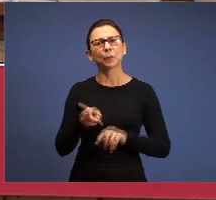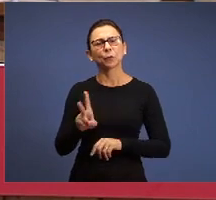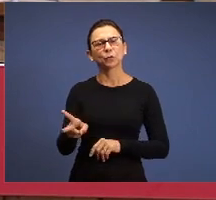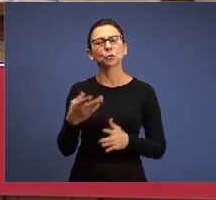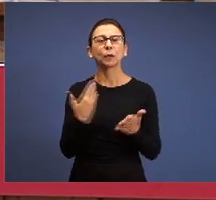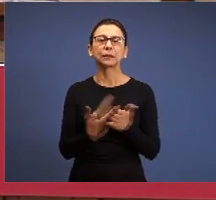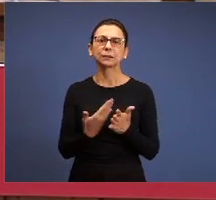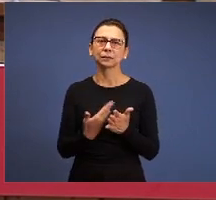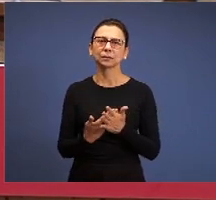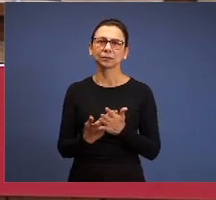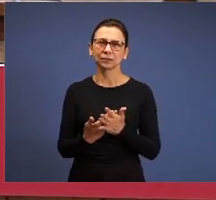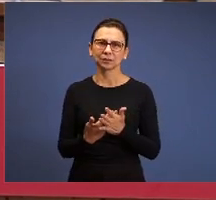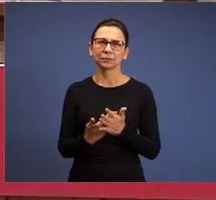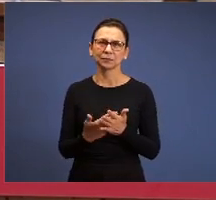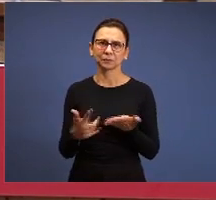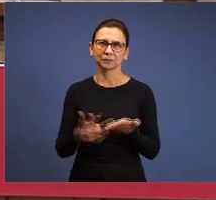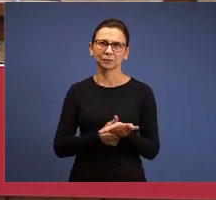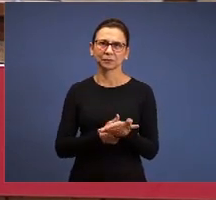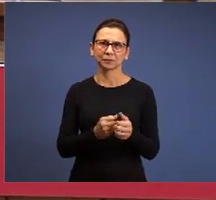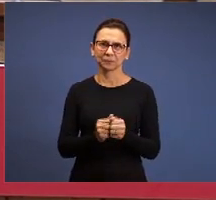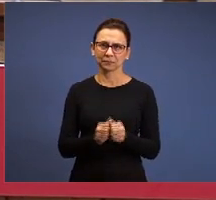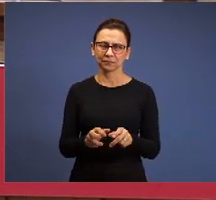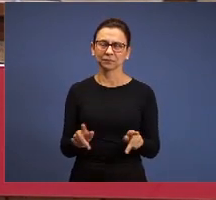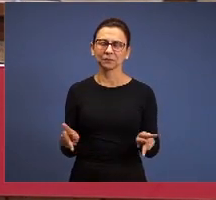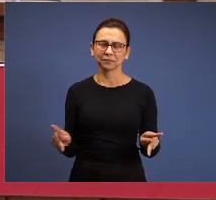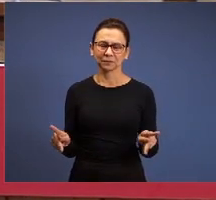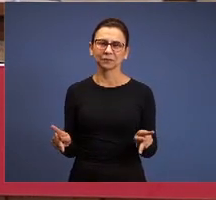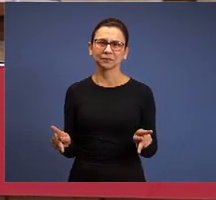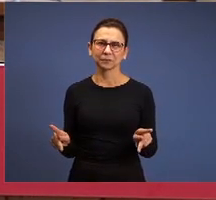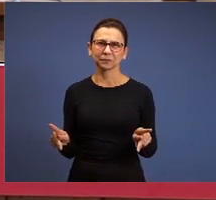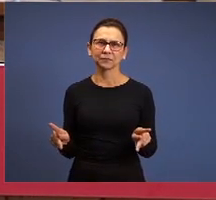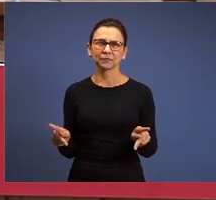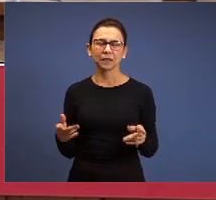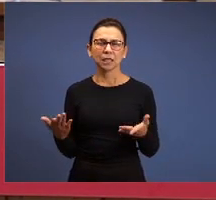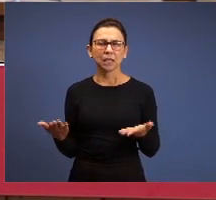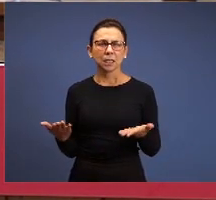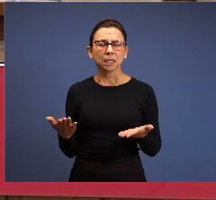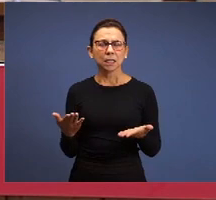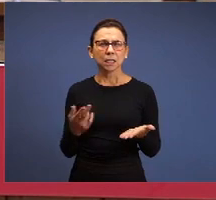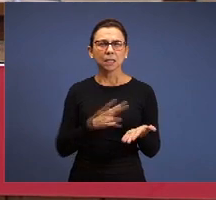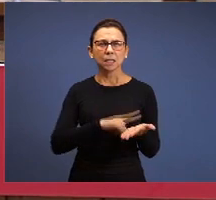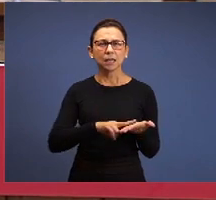our study about the book of Revelation and we’ll focus on the letter to the church of Sardis